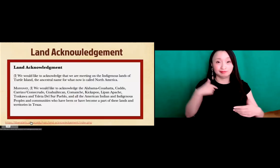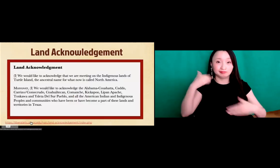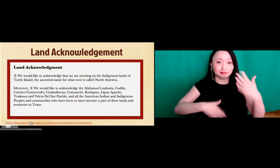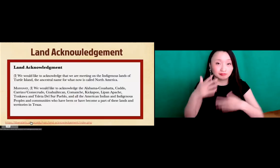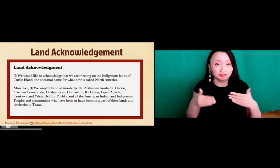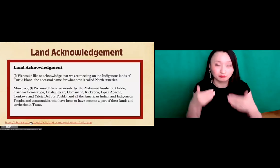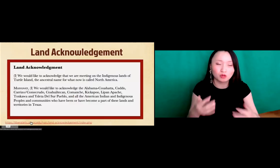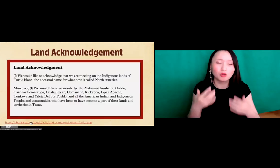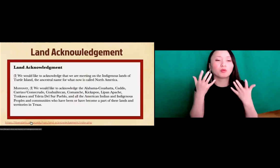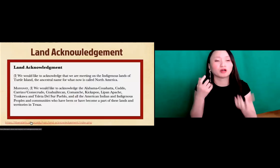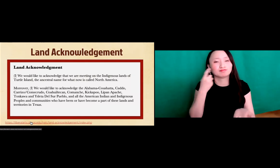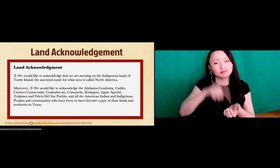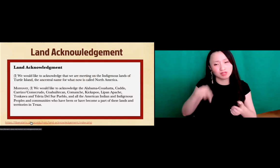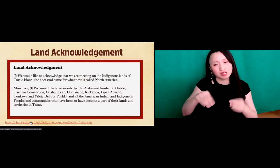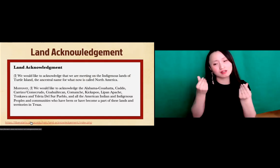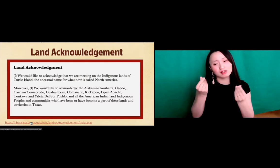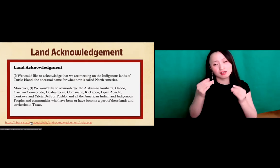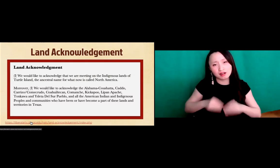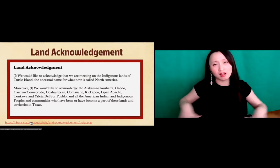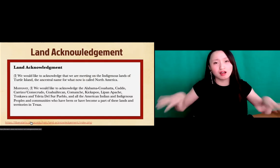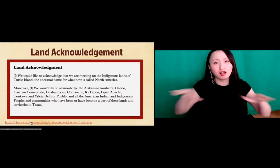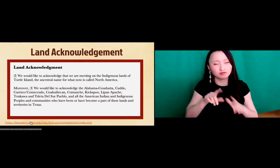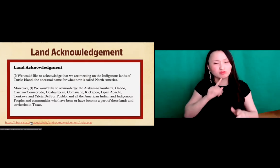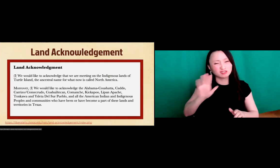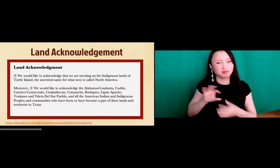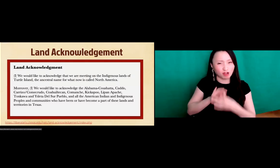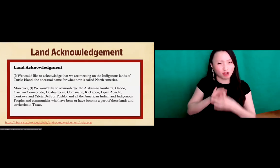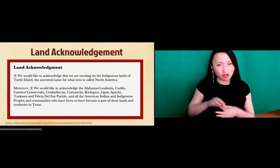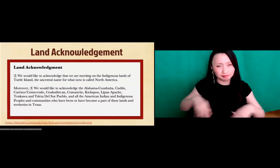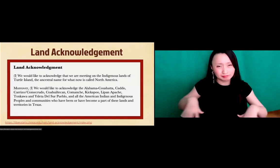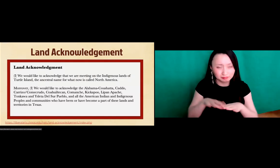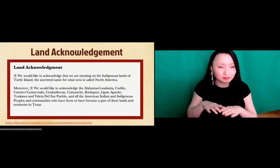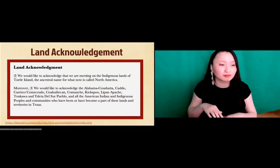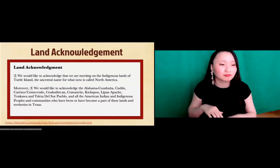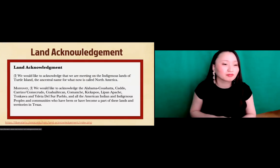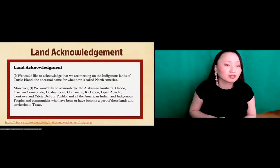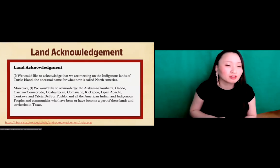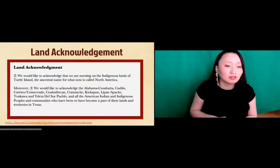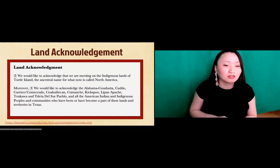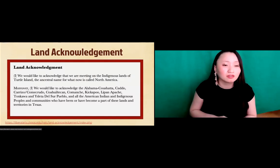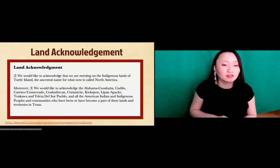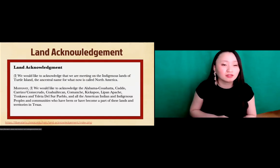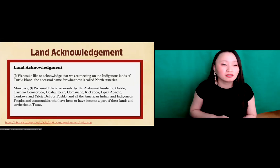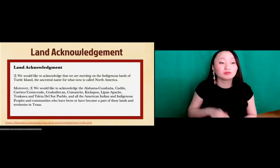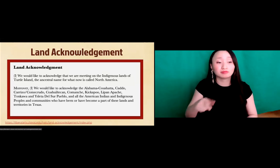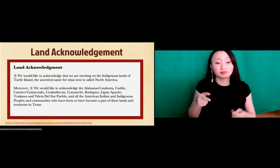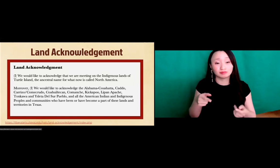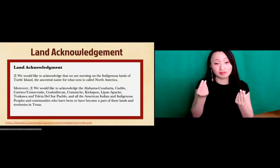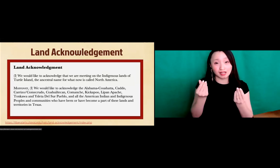So before we get going. You know, I wanted to recognize this land. We want to give an